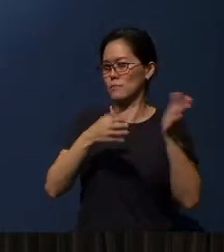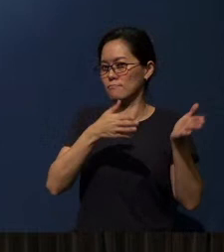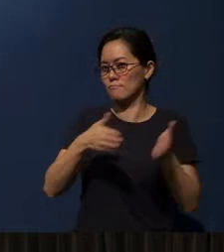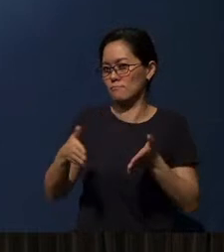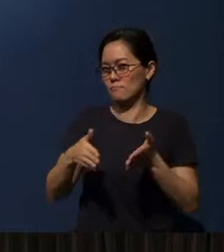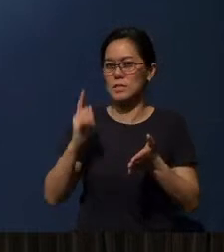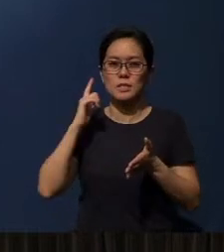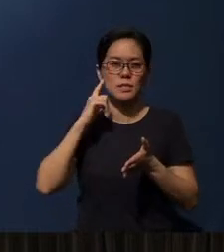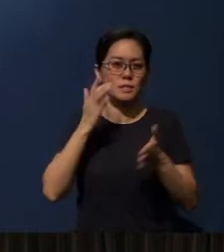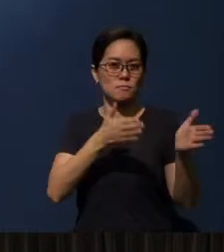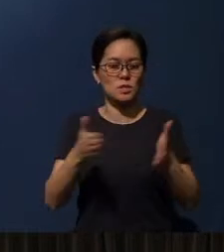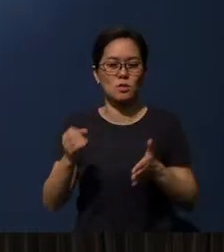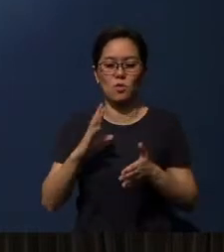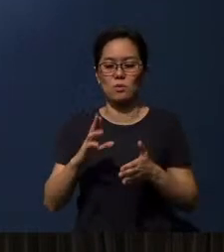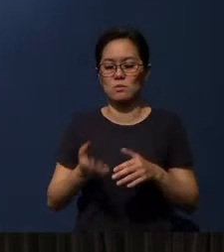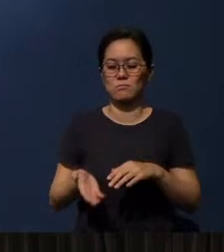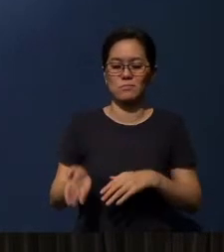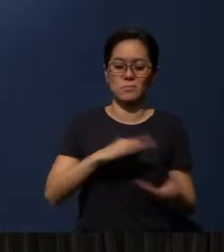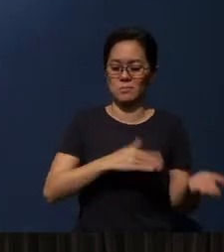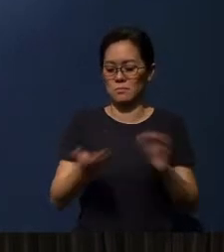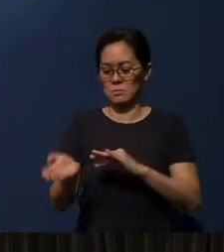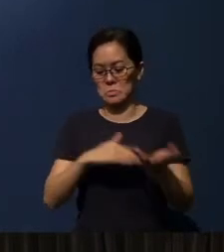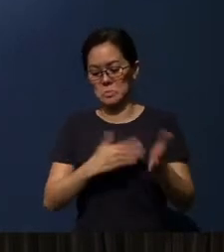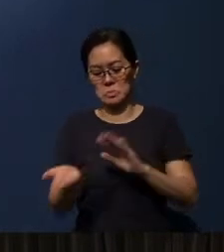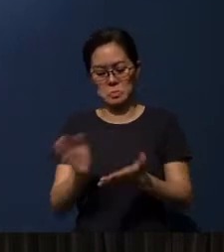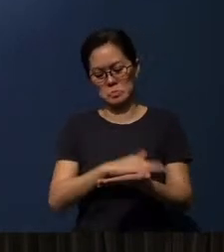Or are you merely skipping about every time at random?